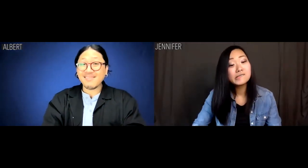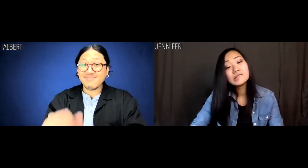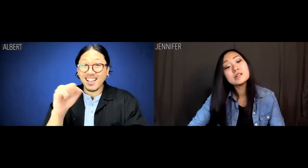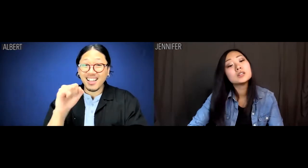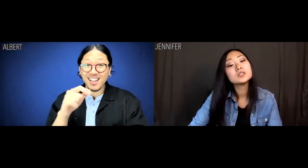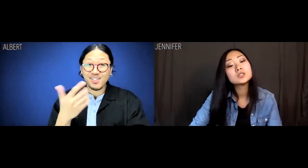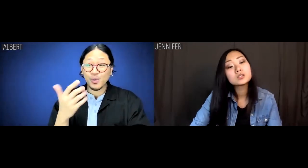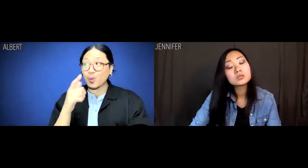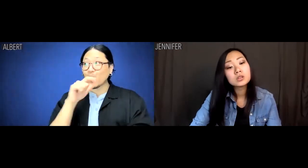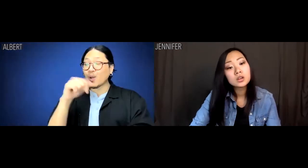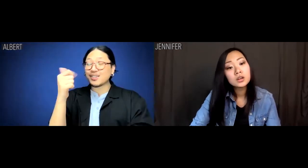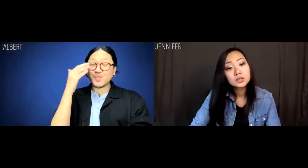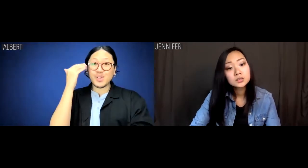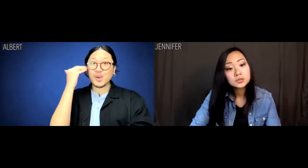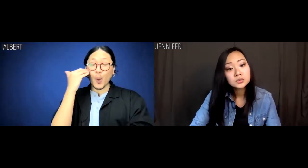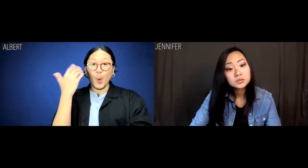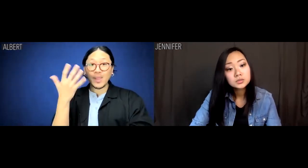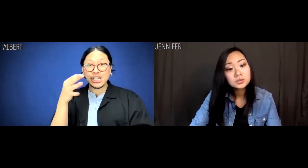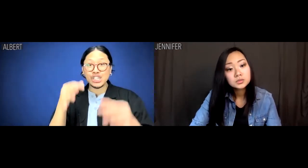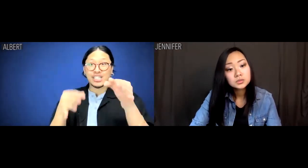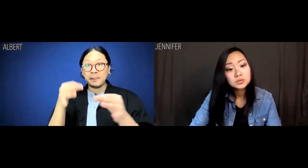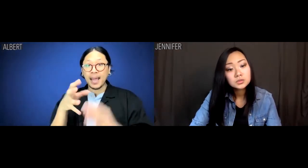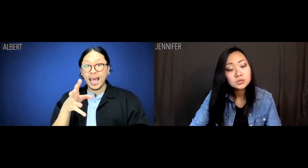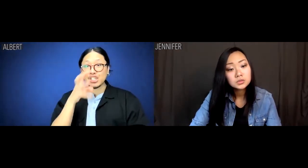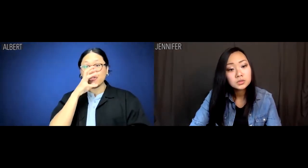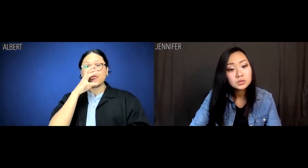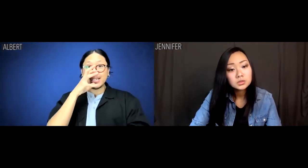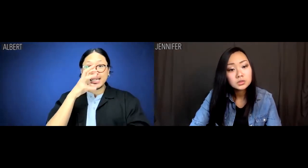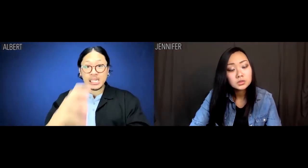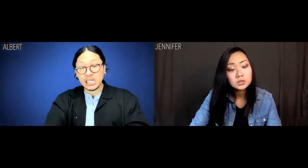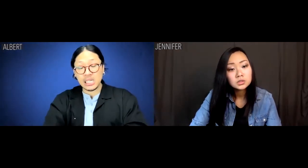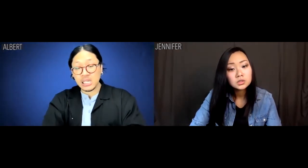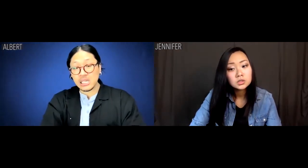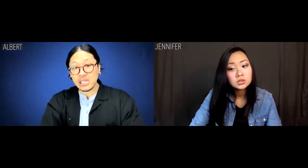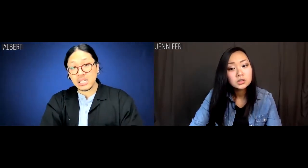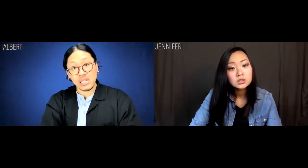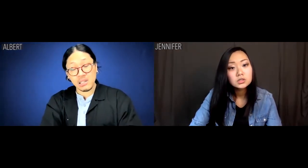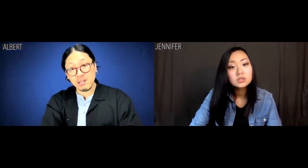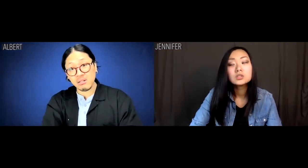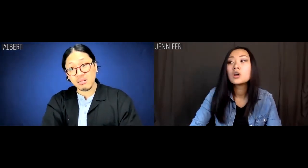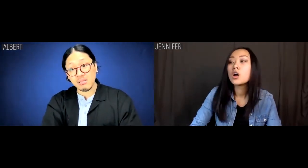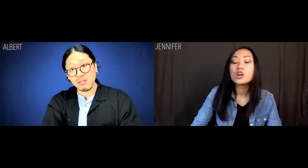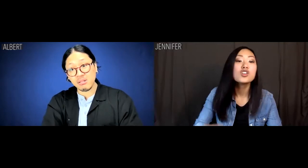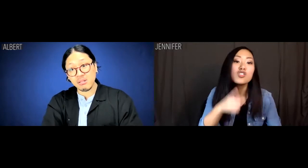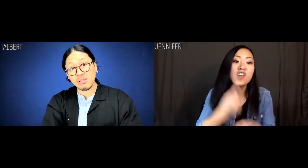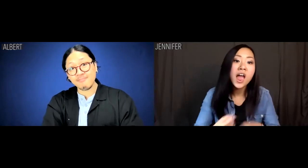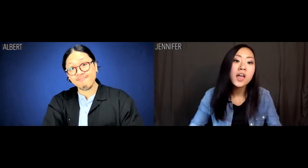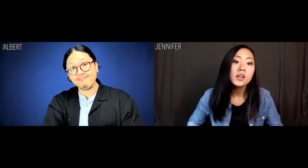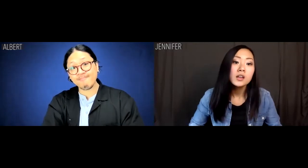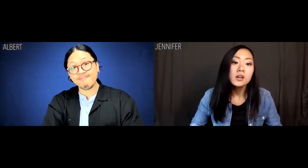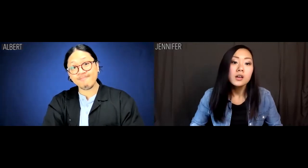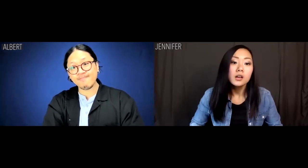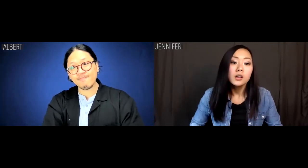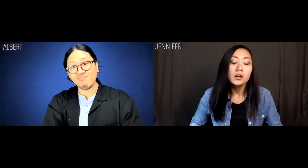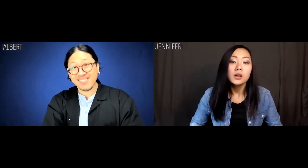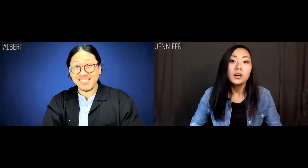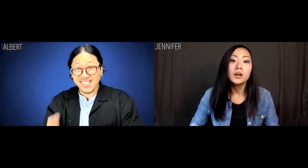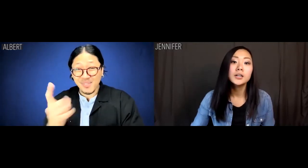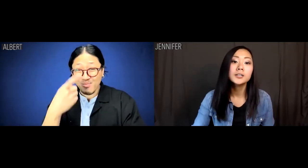Albert: Who else do we know who's judgmental and rigid? Jennifer: Oh, my God, Albert. You're right!